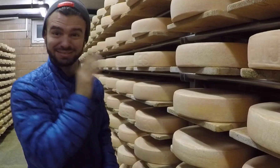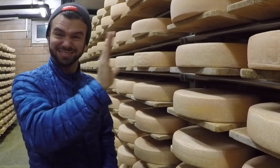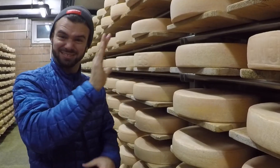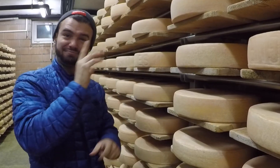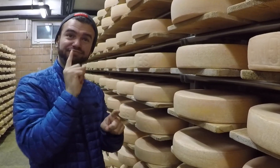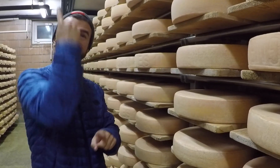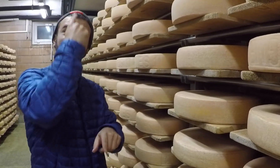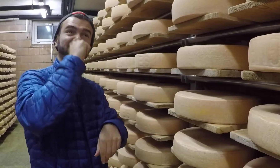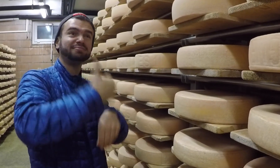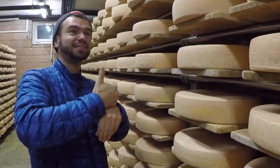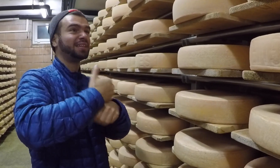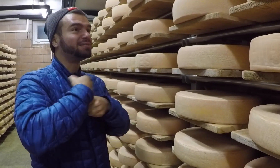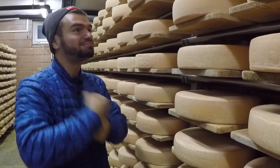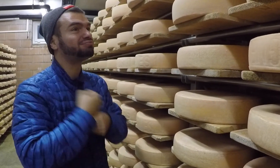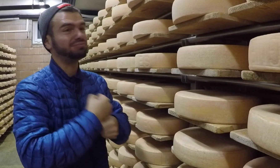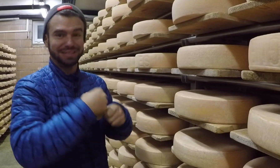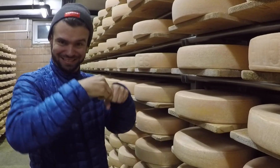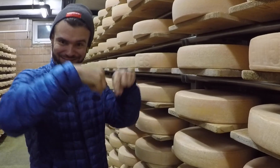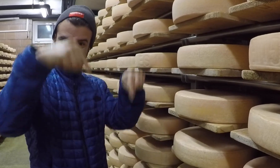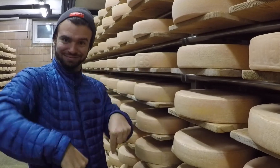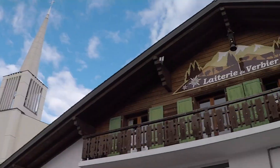Locals are saying it's original raclette cheese in Verbier.